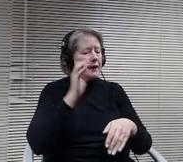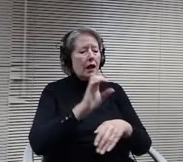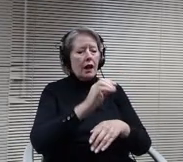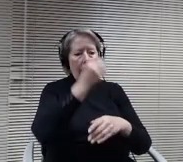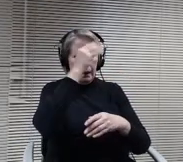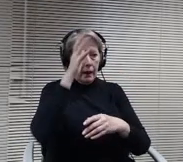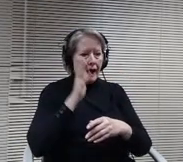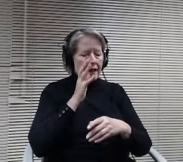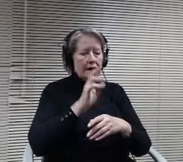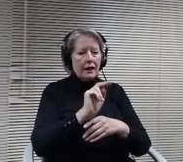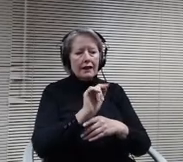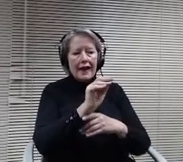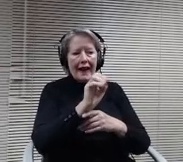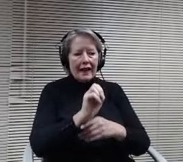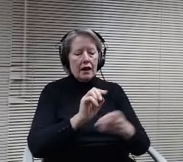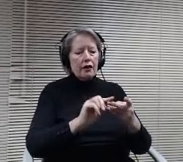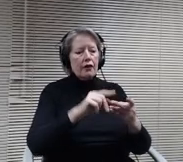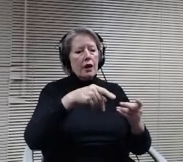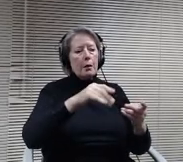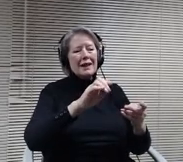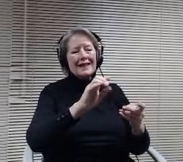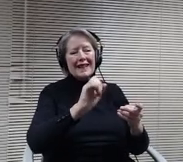Islanders, black Americans and Hispanic Americans.